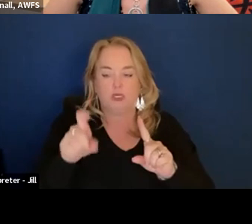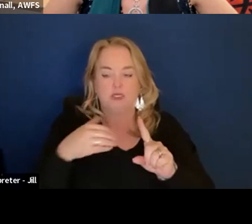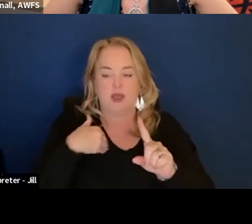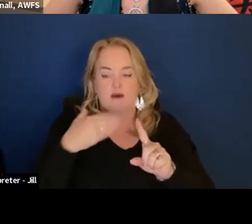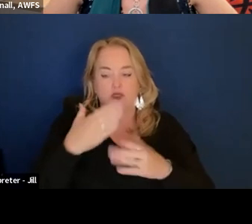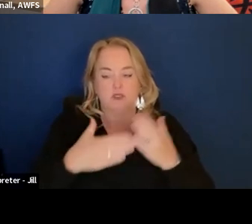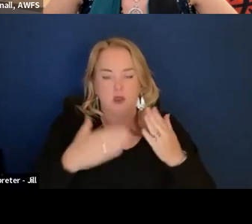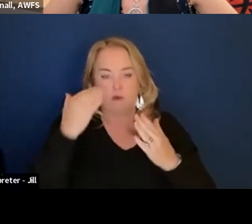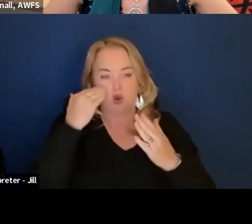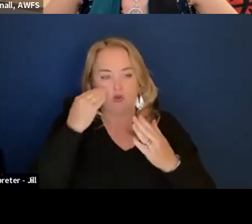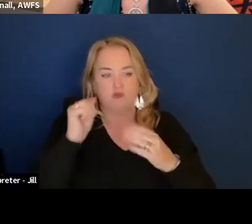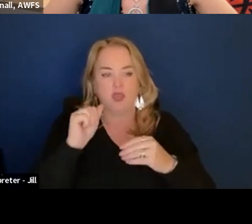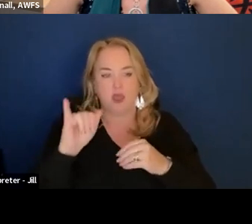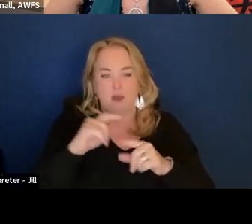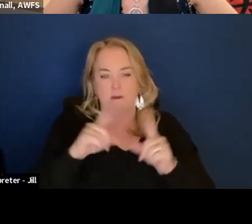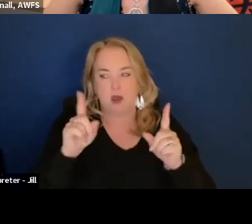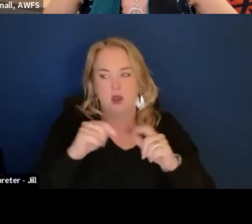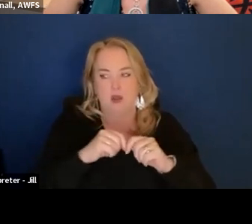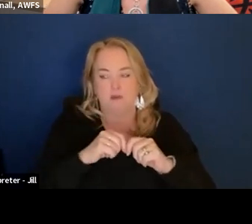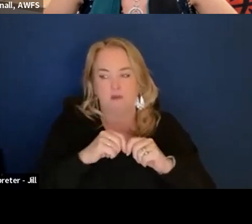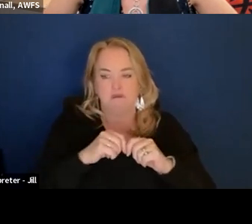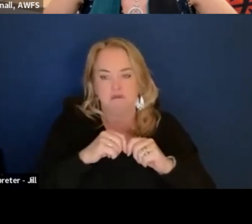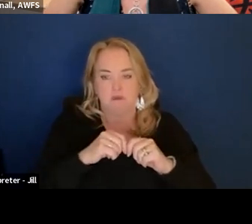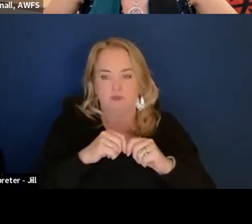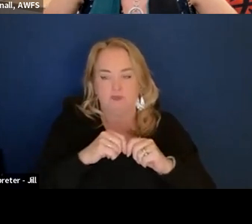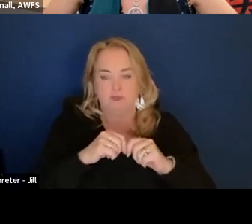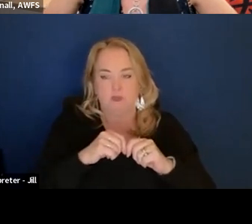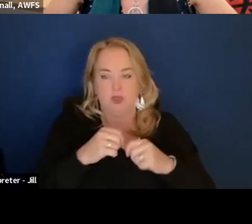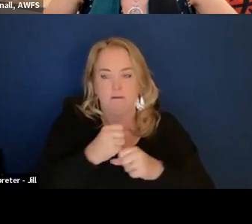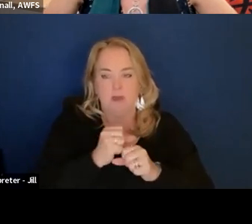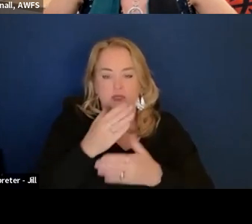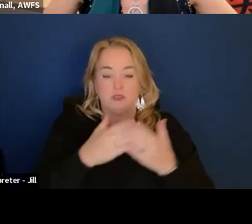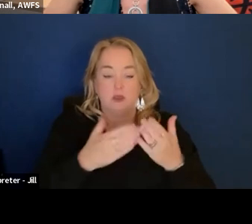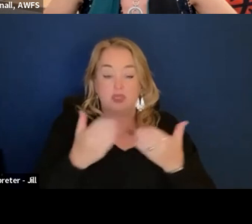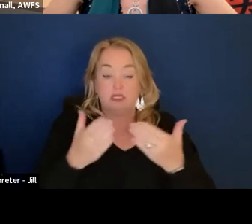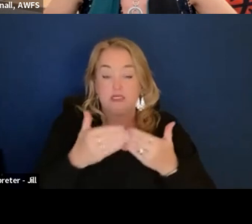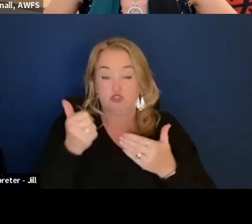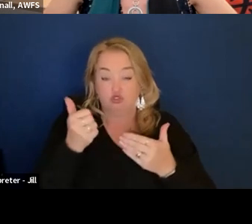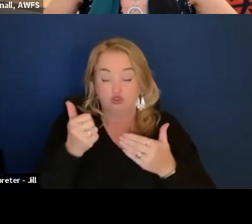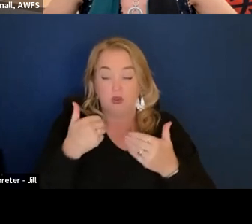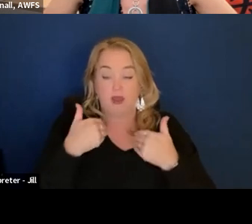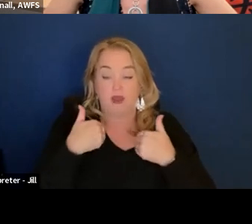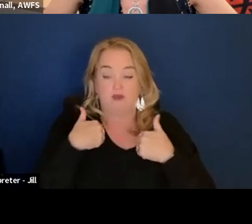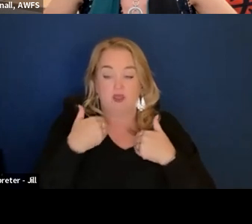But like it makes some things easier like having the freeform descriptions.